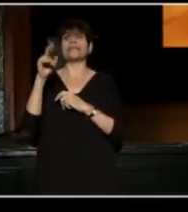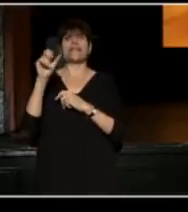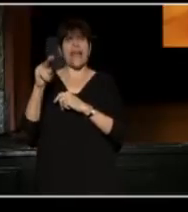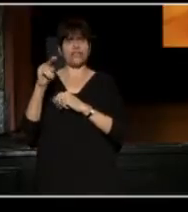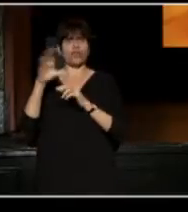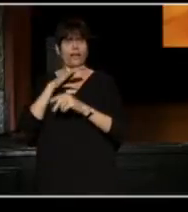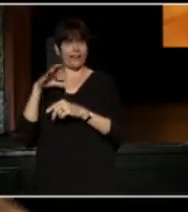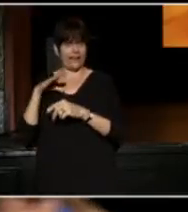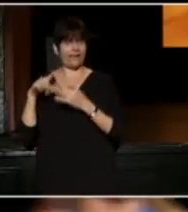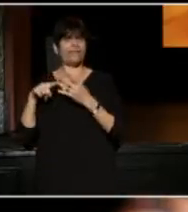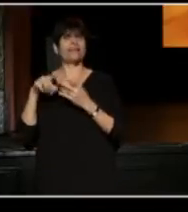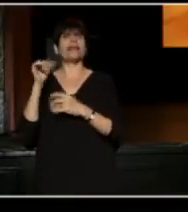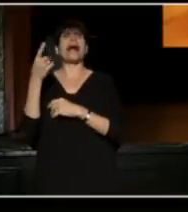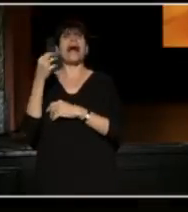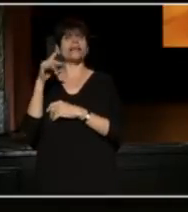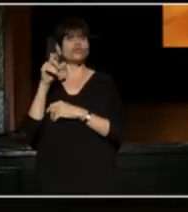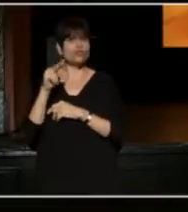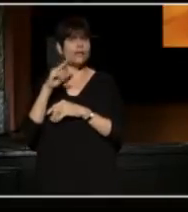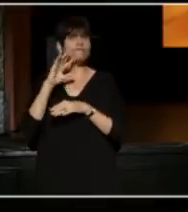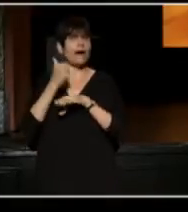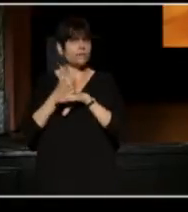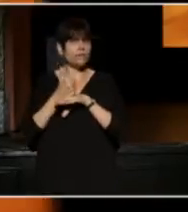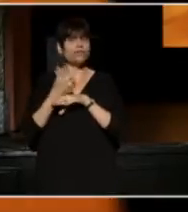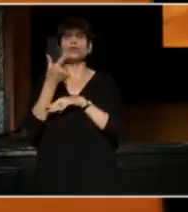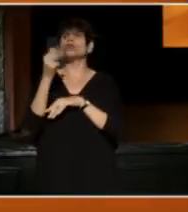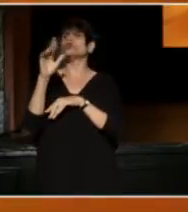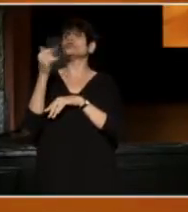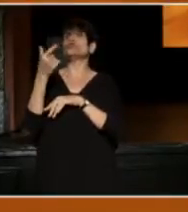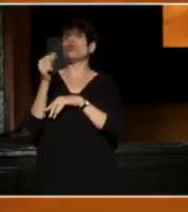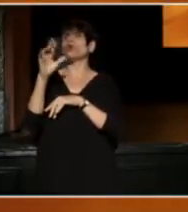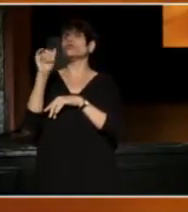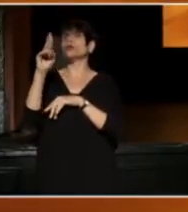The Edgerton Foundation, The George Gund Foundation,